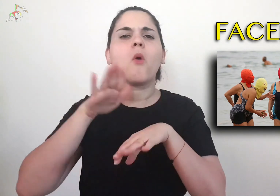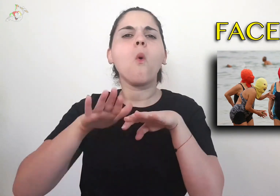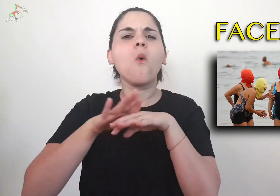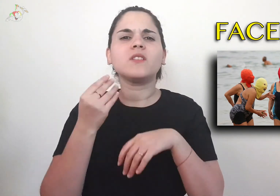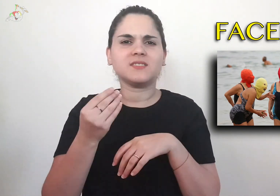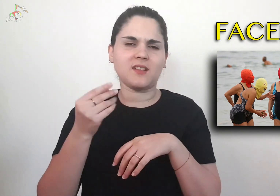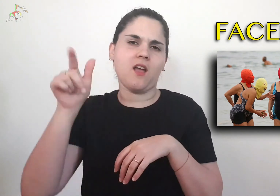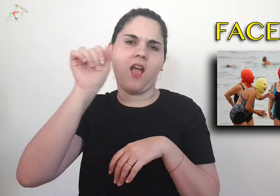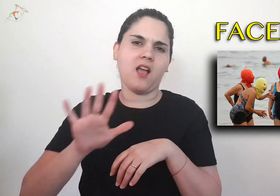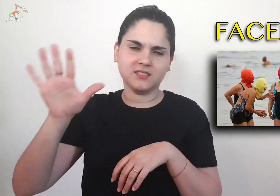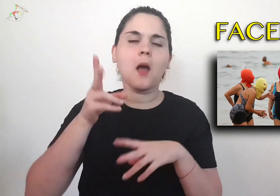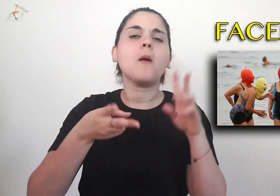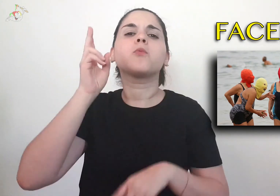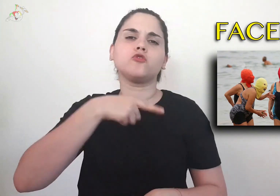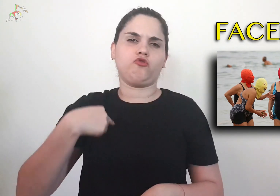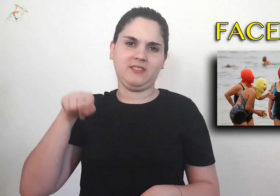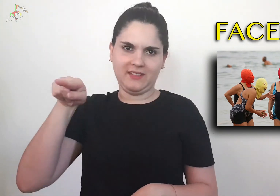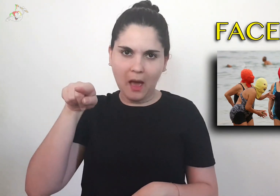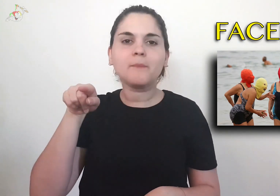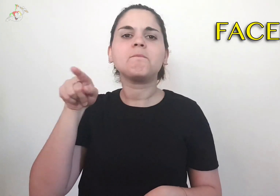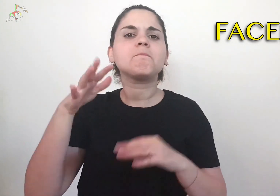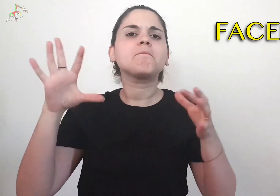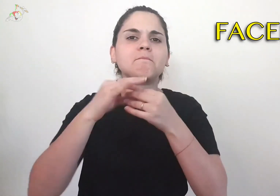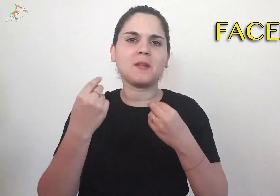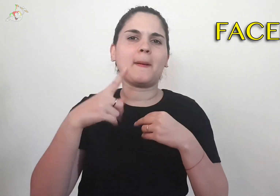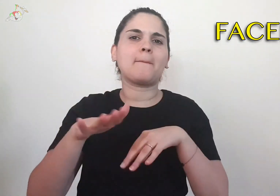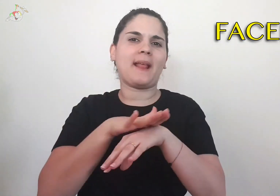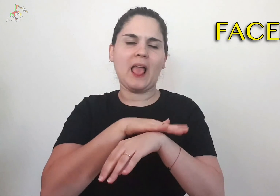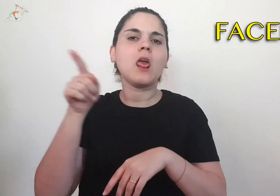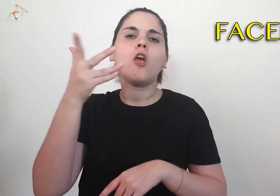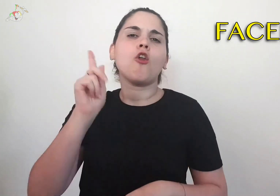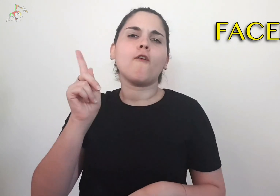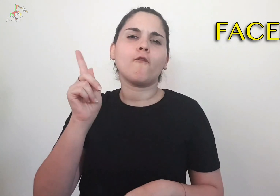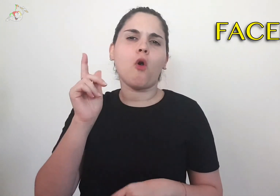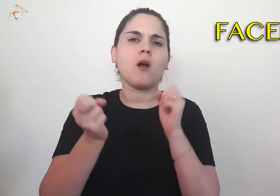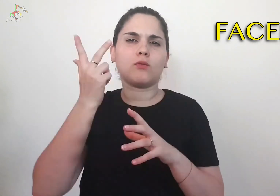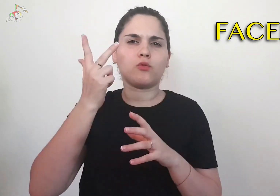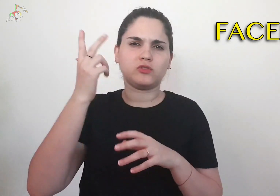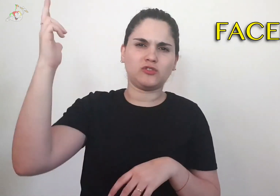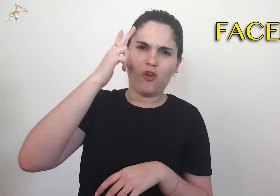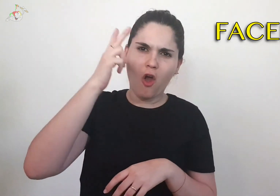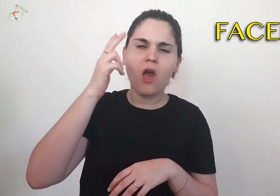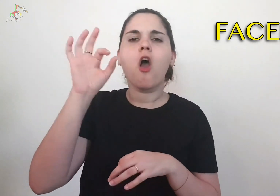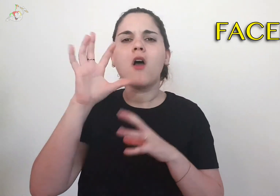used in Asia, most of it in China, useful for those who do not want to burn their skin or